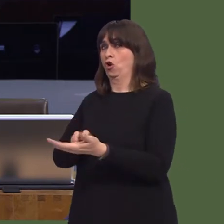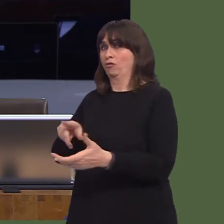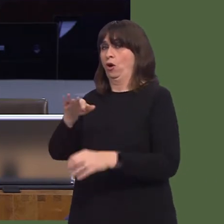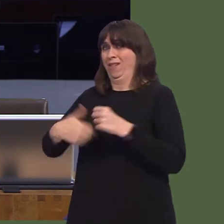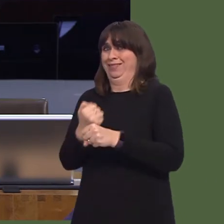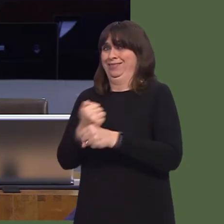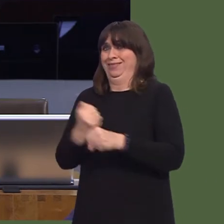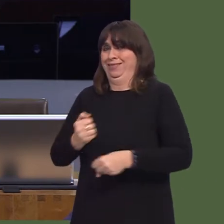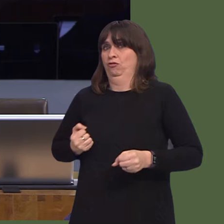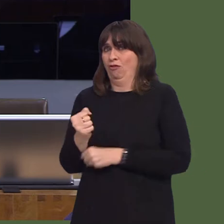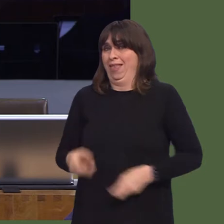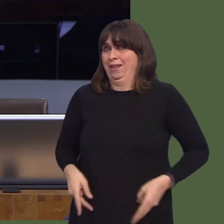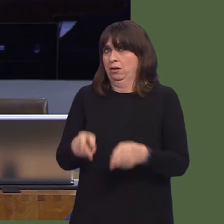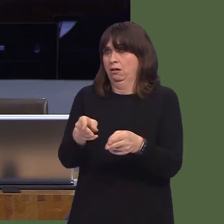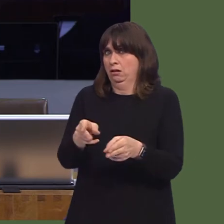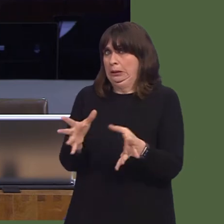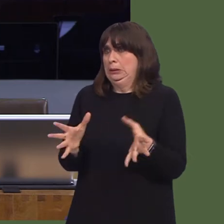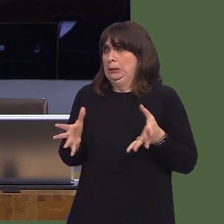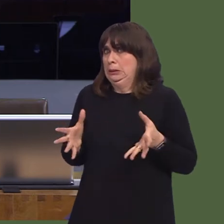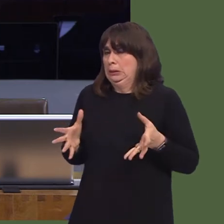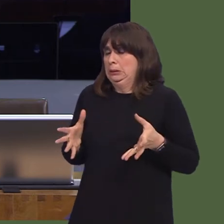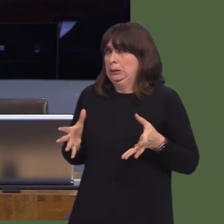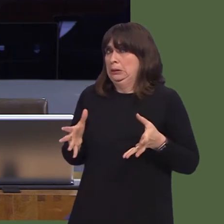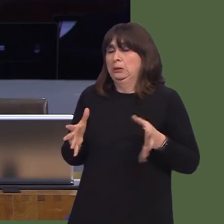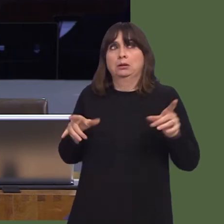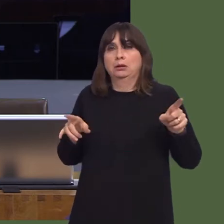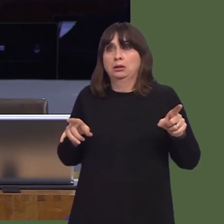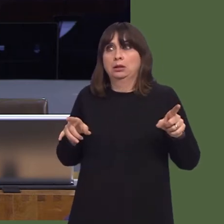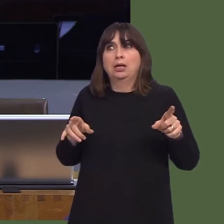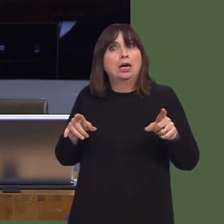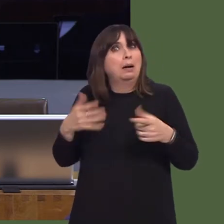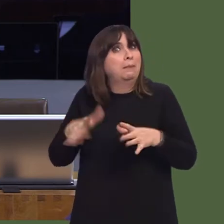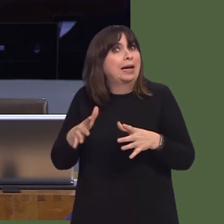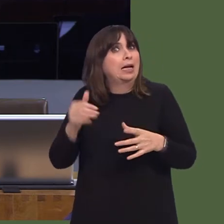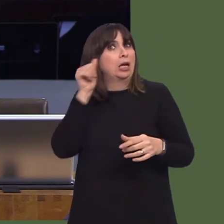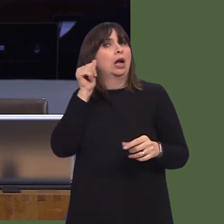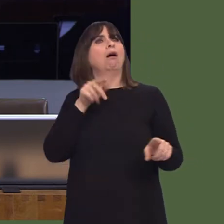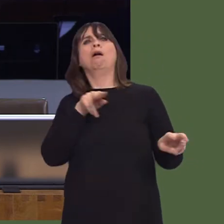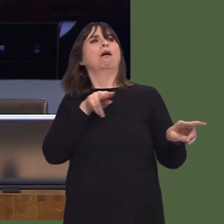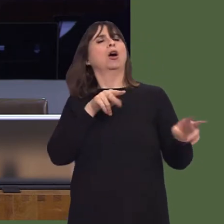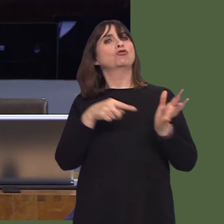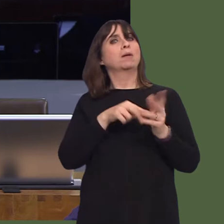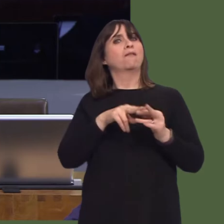that the world throws at us, and I have to say, I am more than happy to defend our record